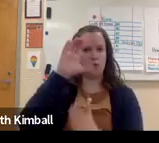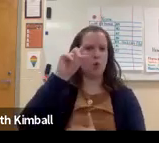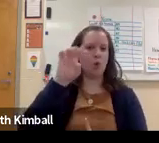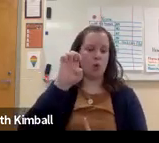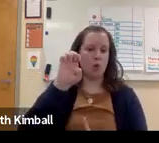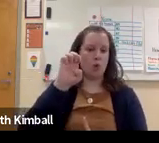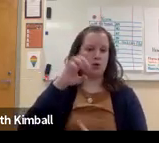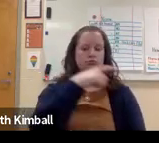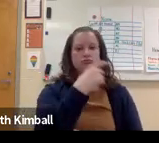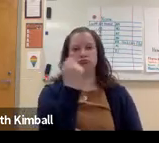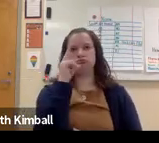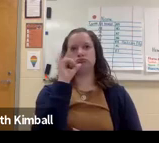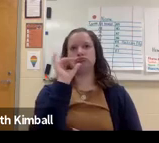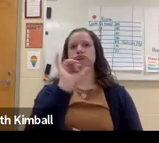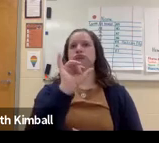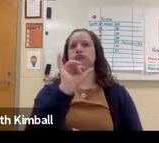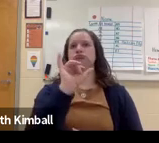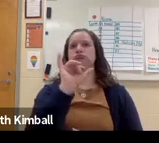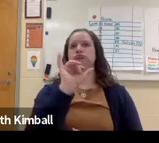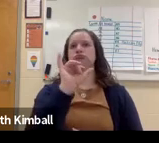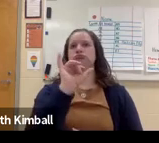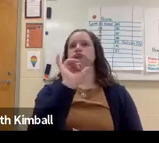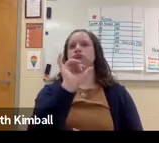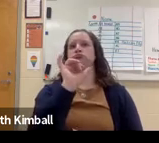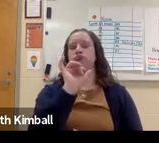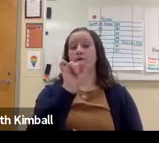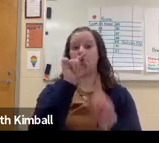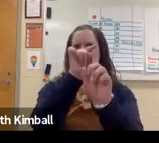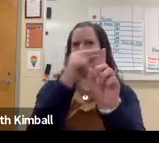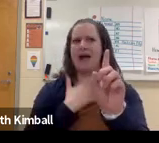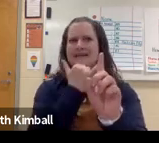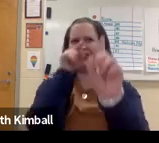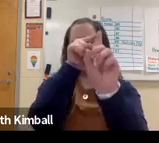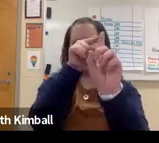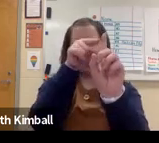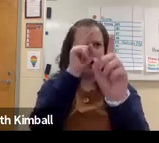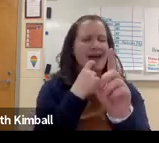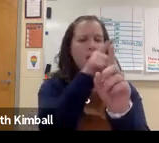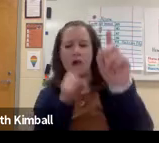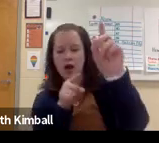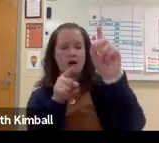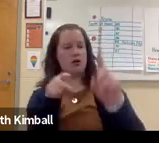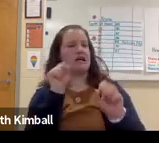so they're able to see where it is in reading the code. So it's very visual.